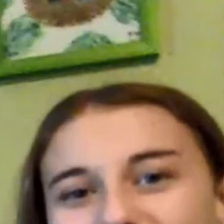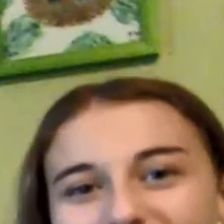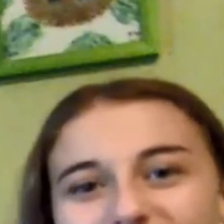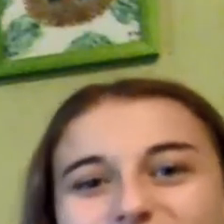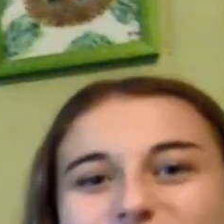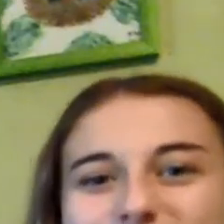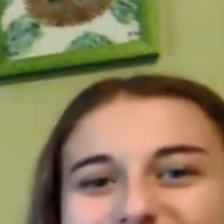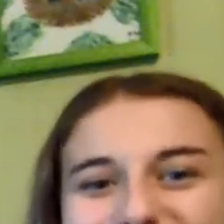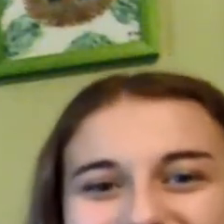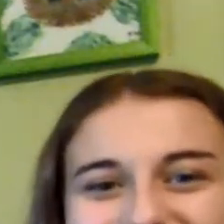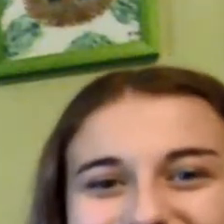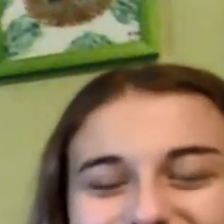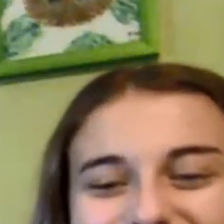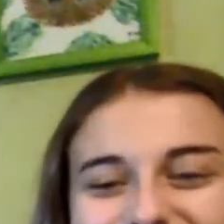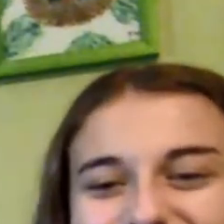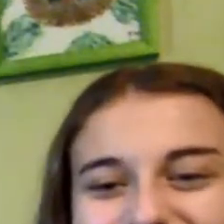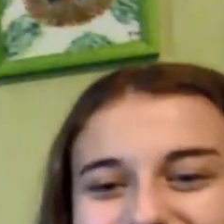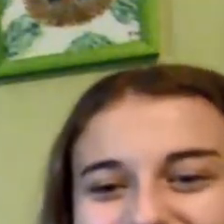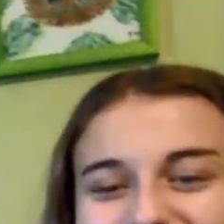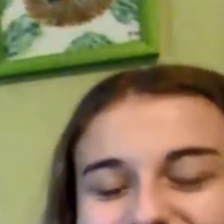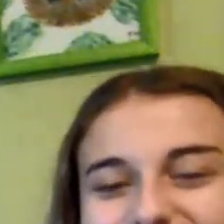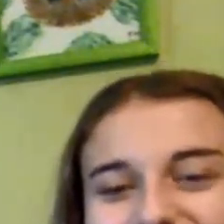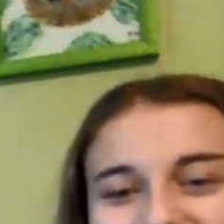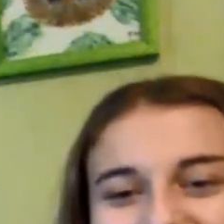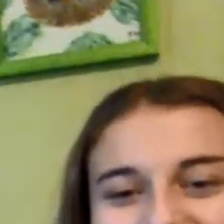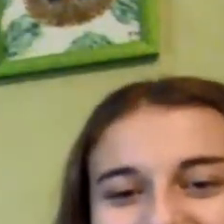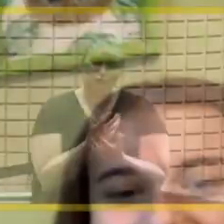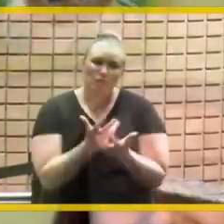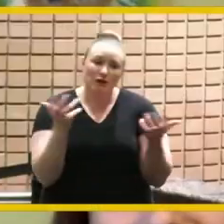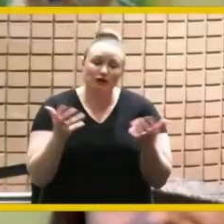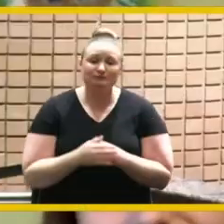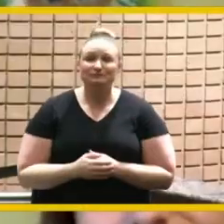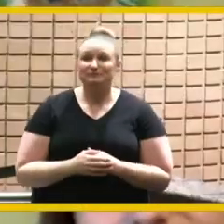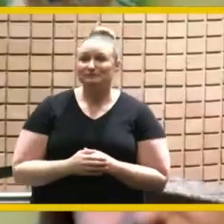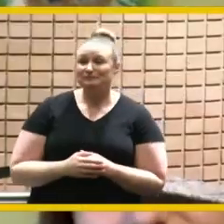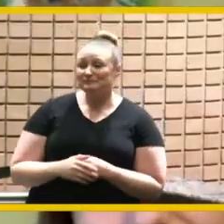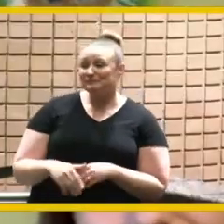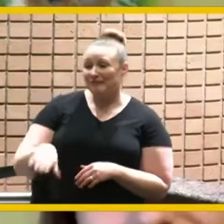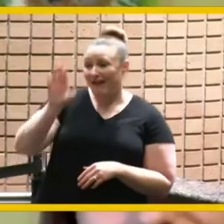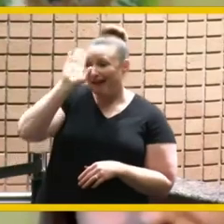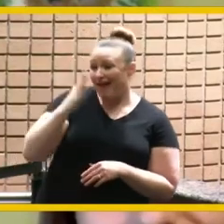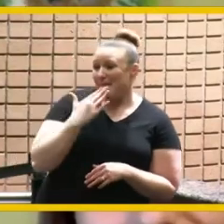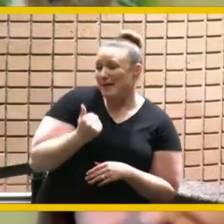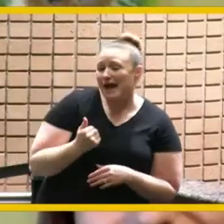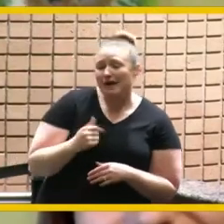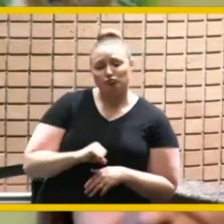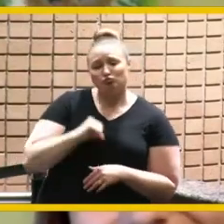i love you so much hey babe we're all very proud of you as it has been said a few times now but um